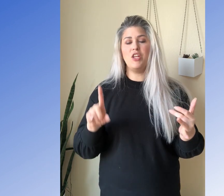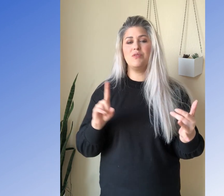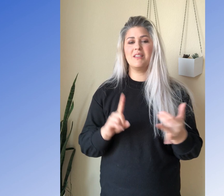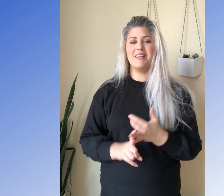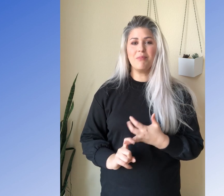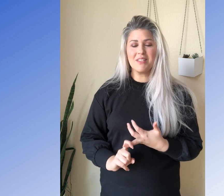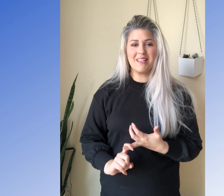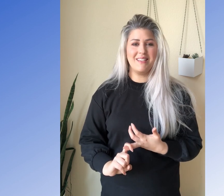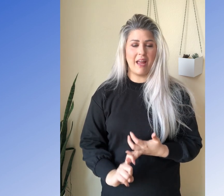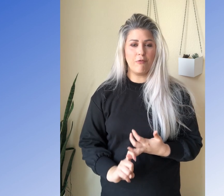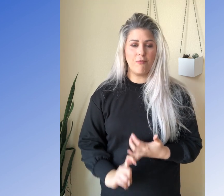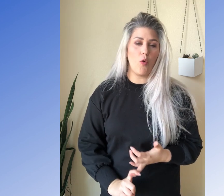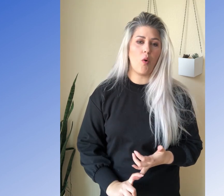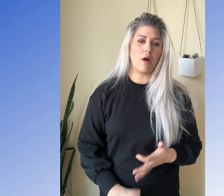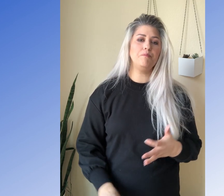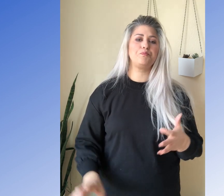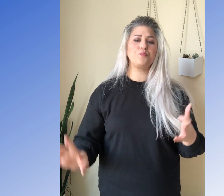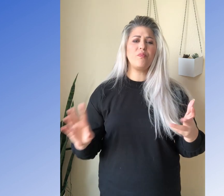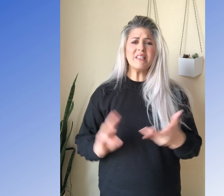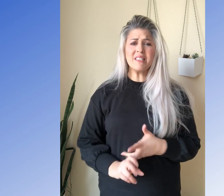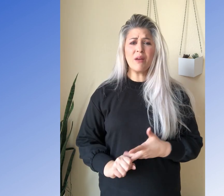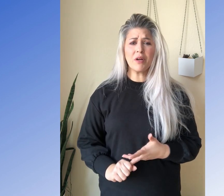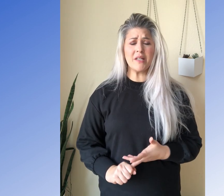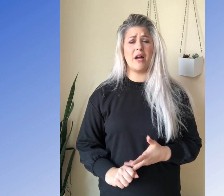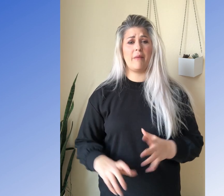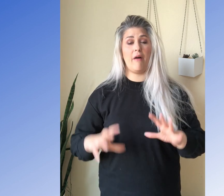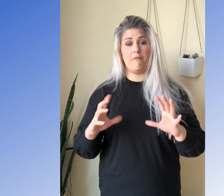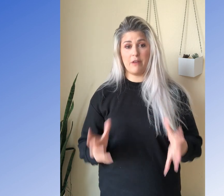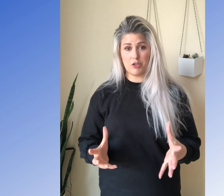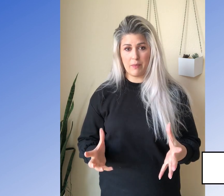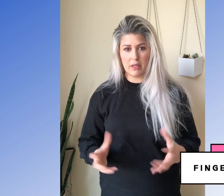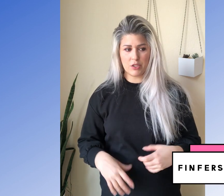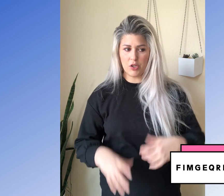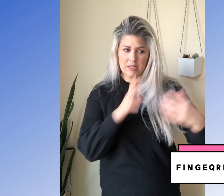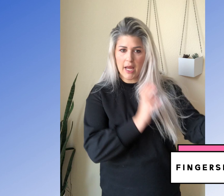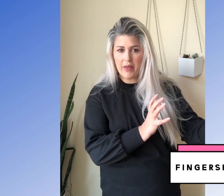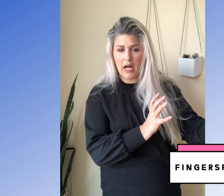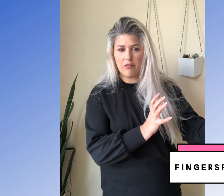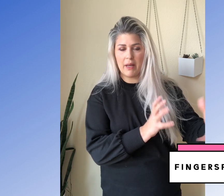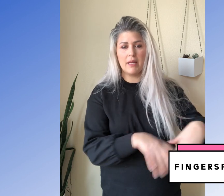and you did the numbers. Day four. Today we're going to talk about finger spelling so you can take the alphabet.